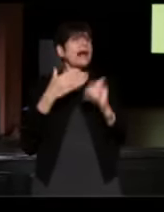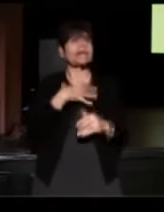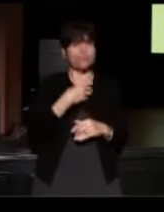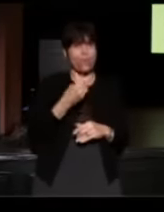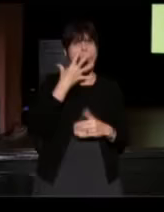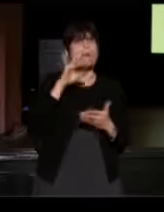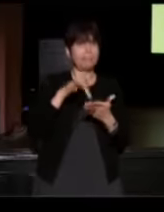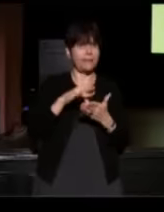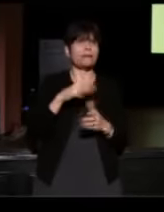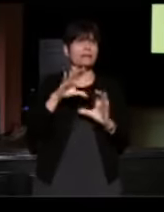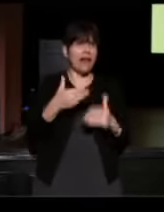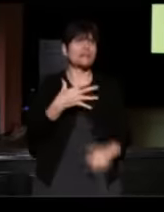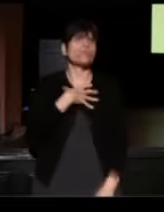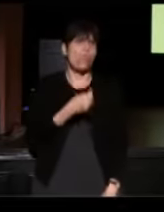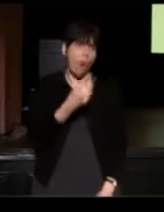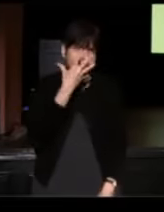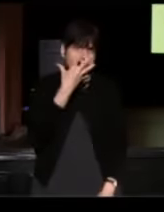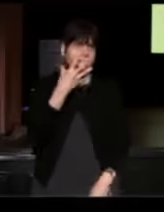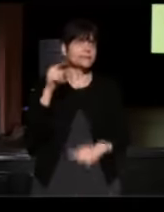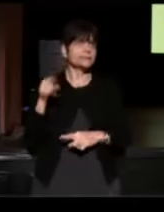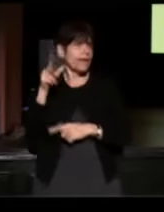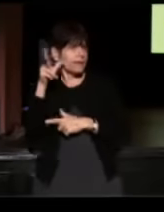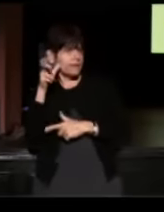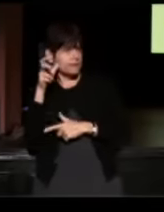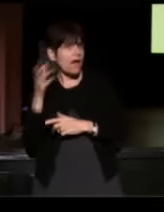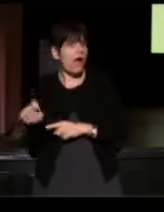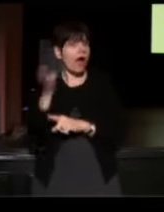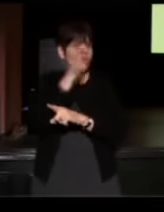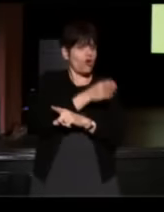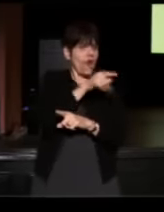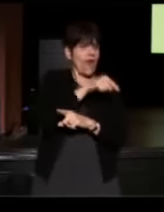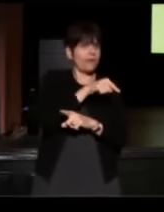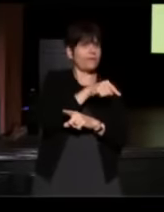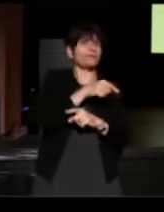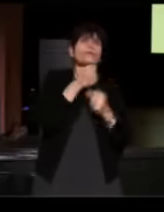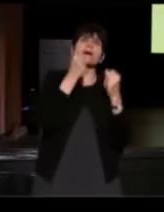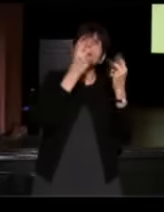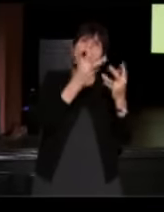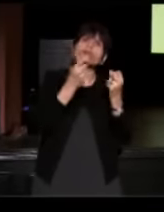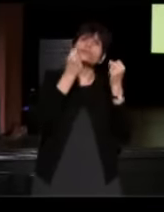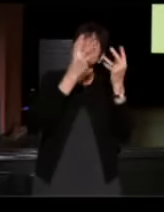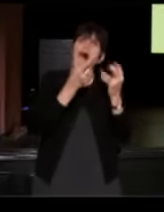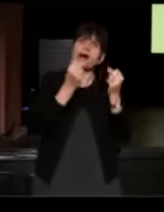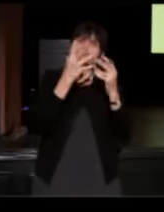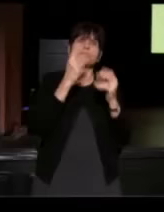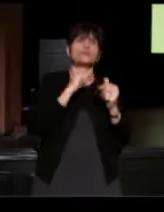So the other half of our slots, we work with hundreds and hundreds and hundreds of community groups